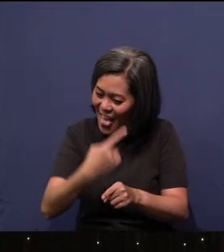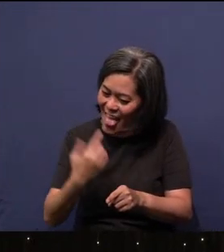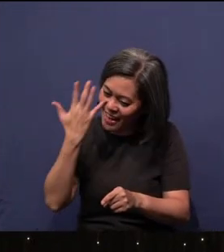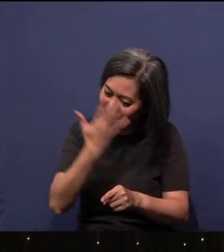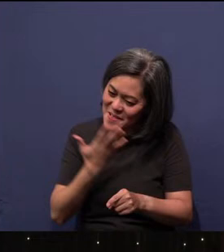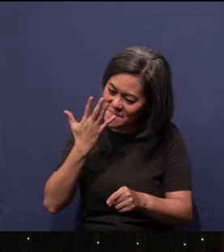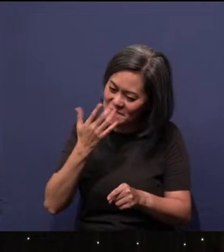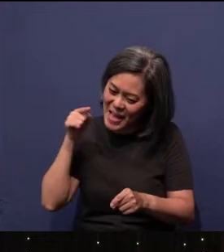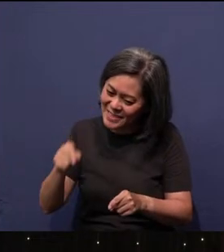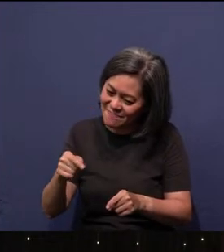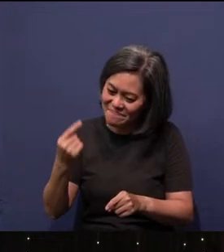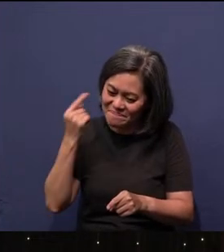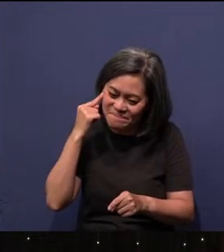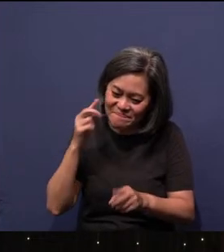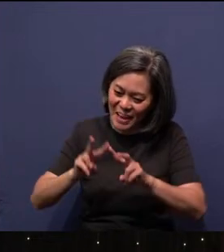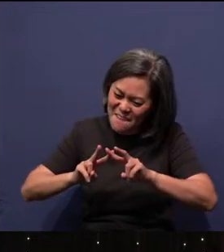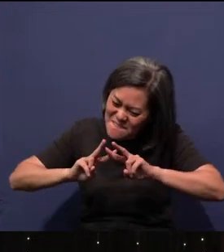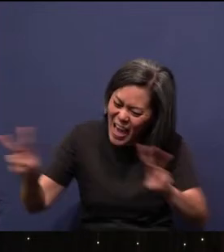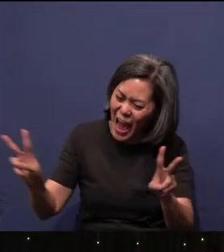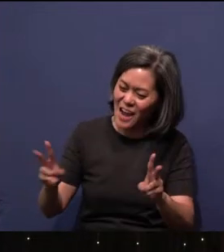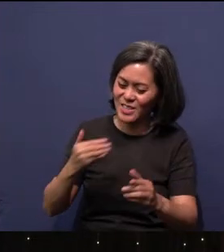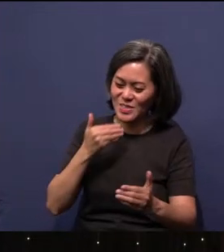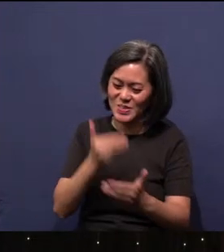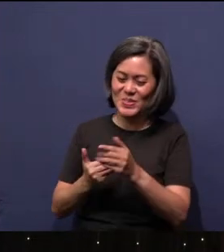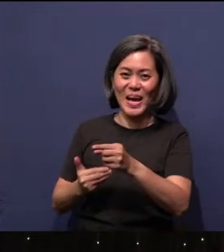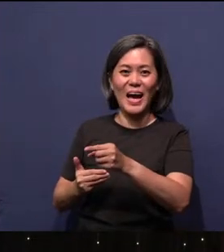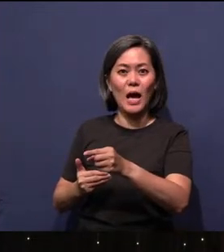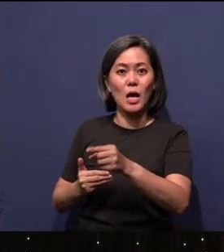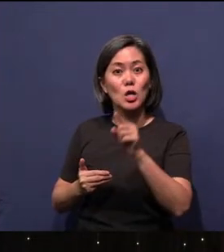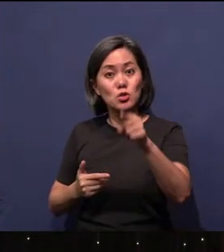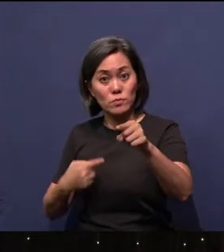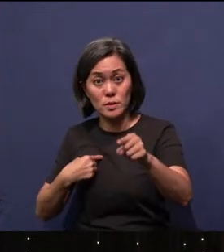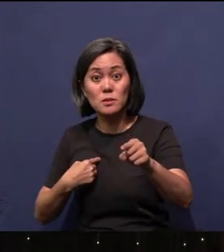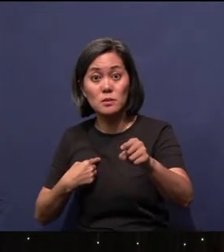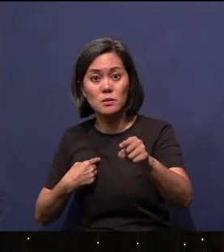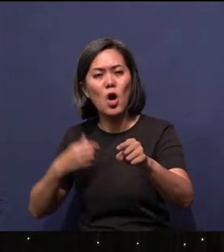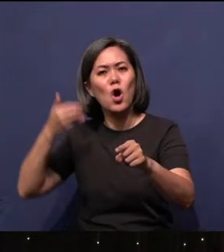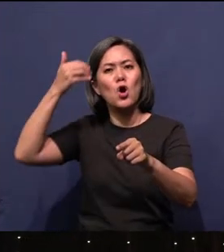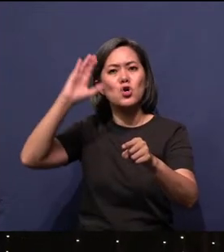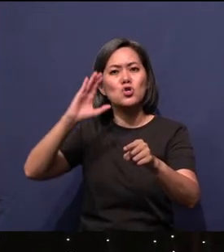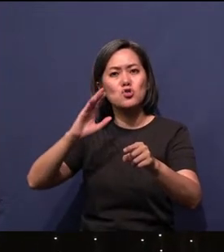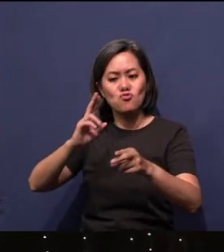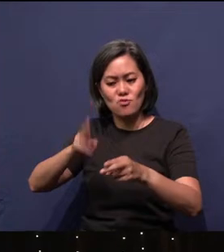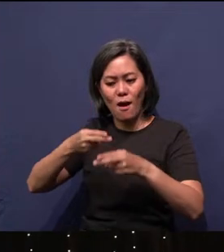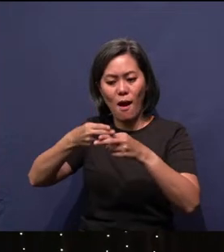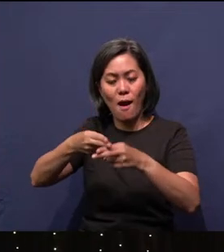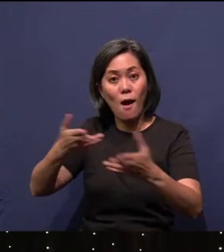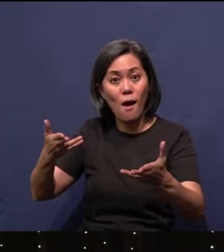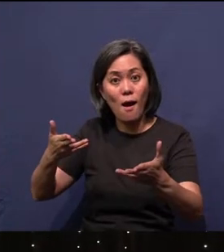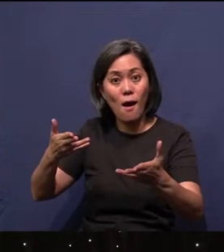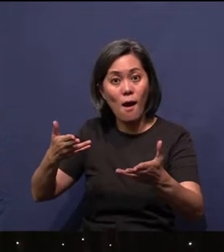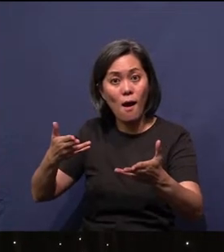good.” You and I, God calls us, His creation, very good.